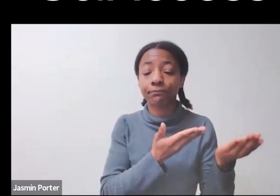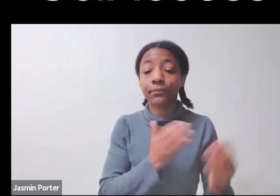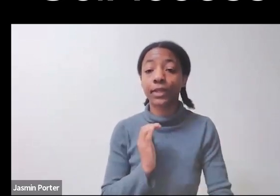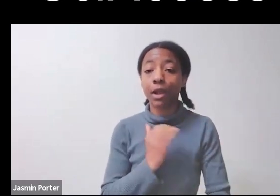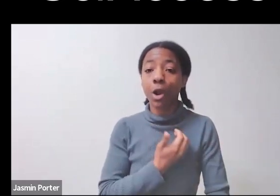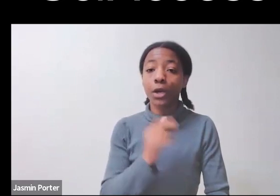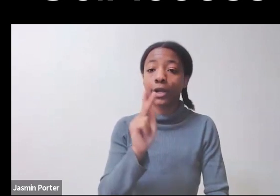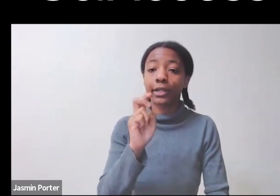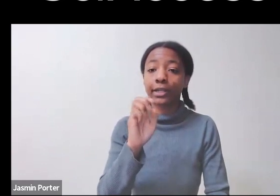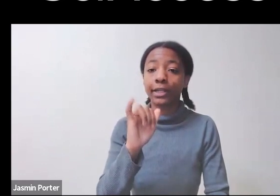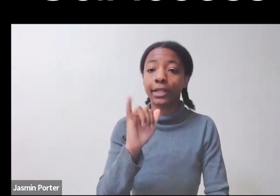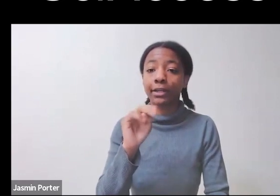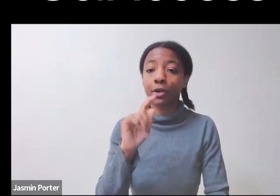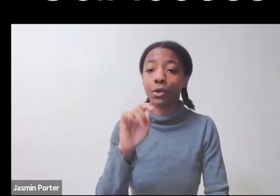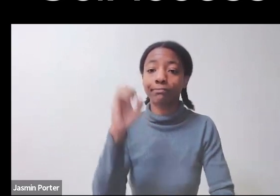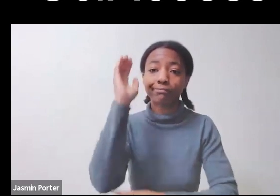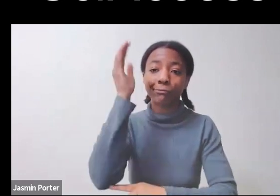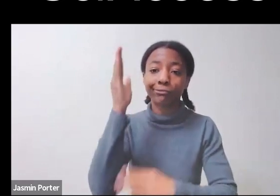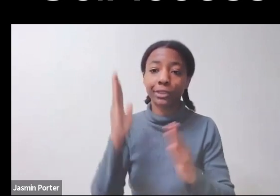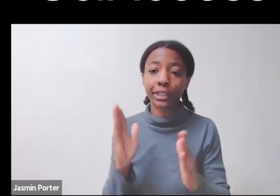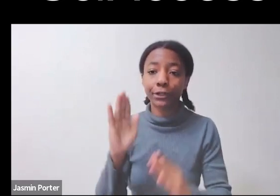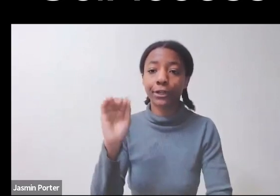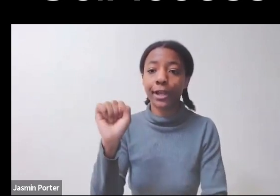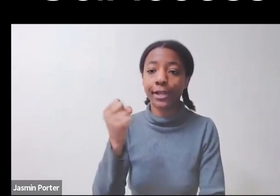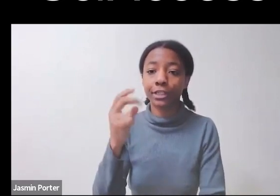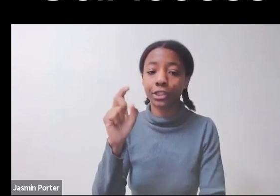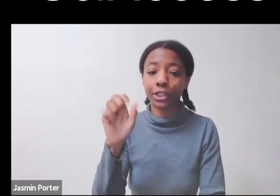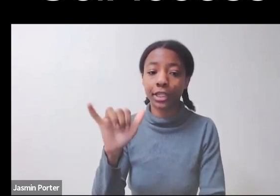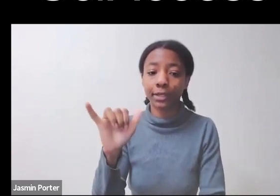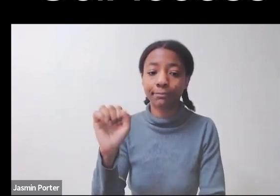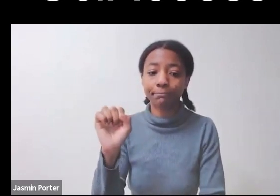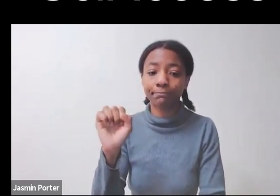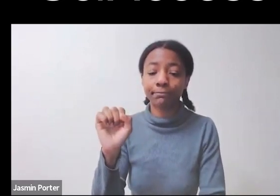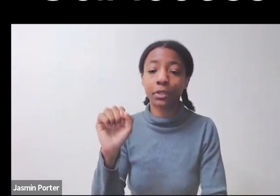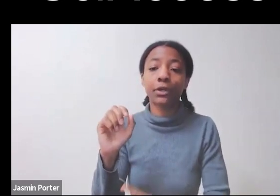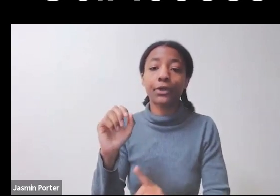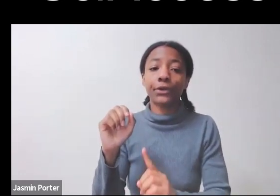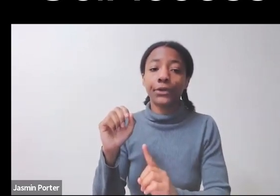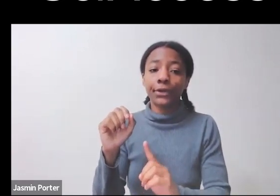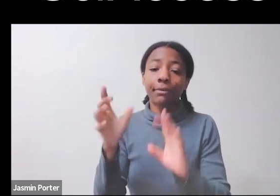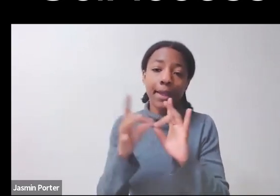Here we're saying that ableism is discrimination in favor of non-disabled people.